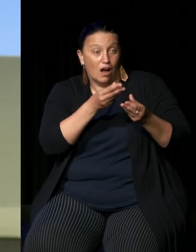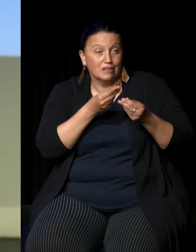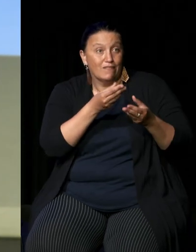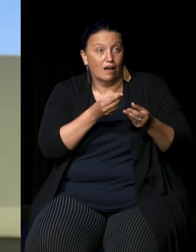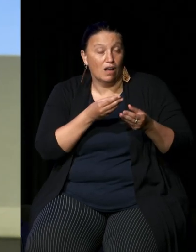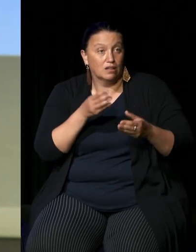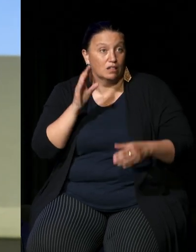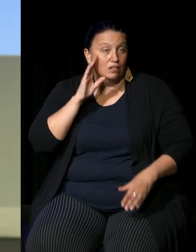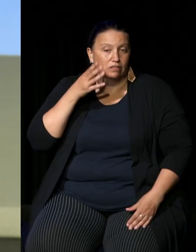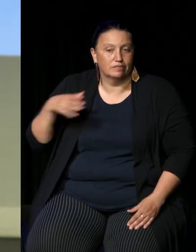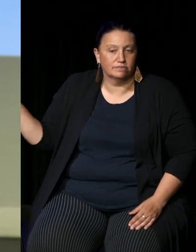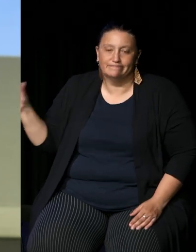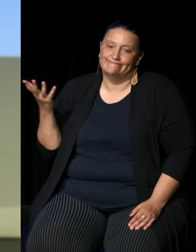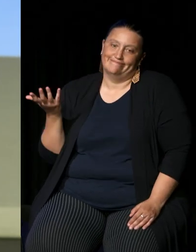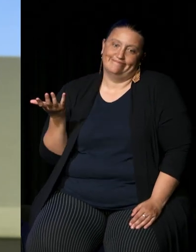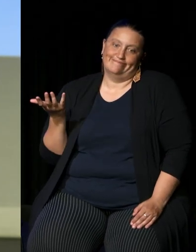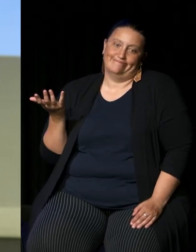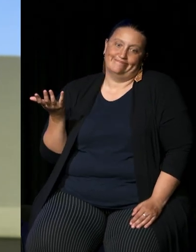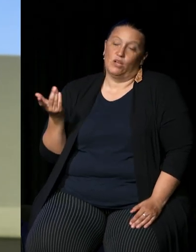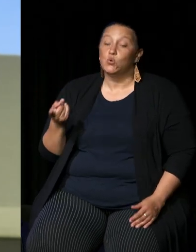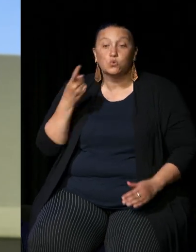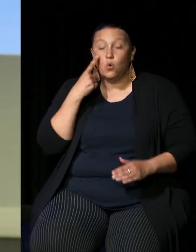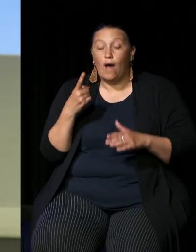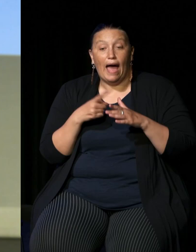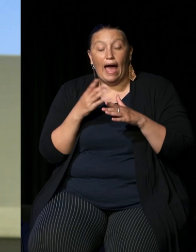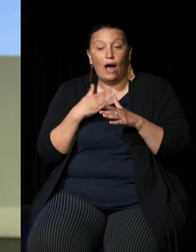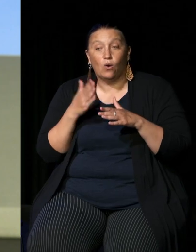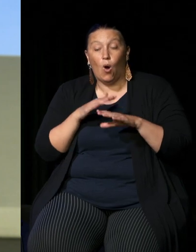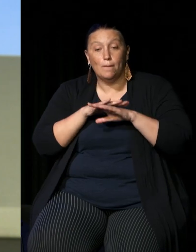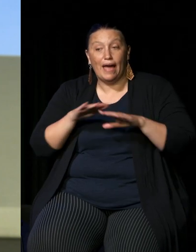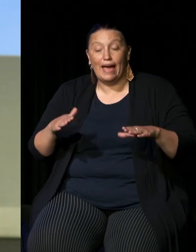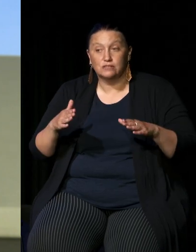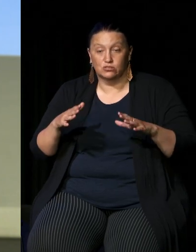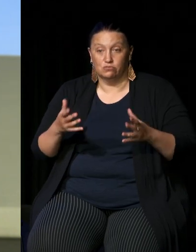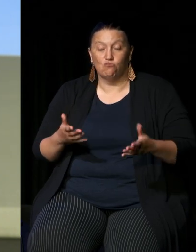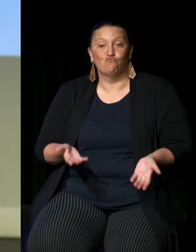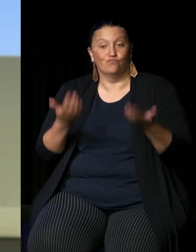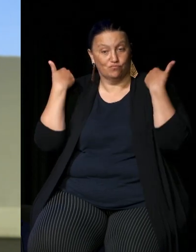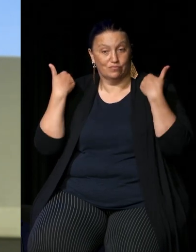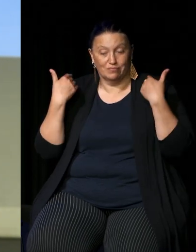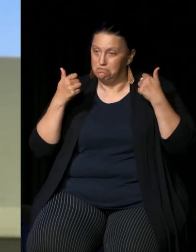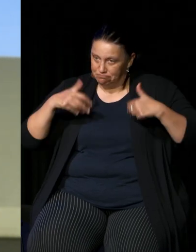alcohol bans lifted in Alice Springs recently now if the voices were heard there of Congress